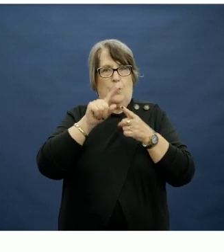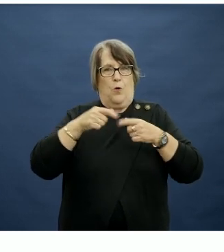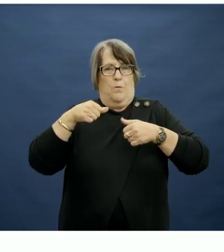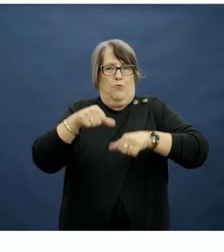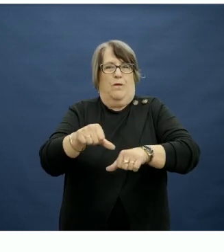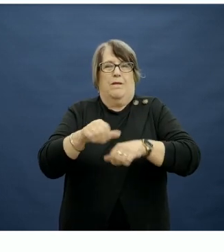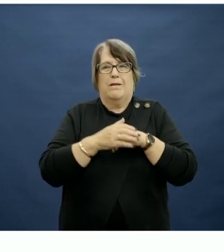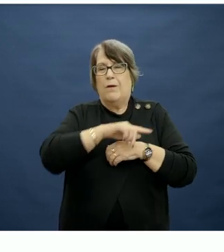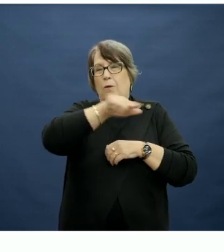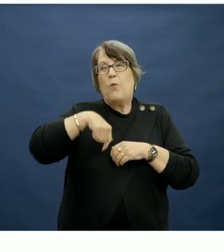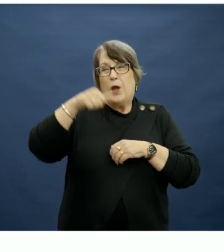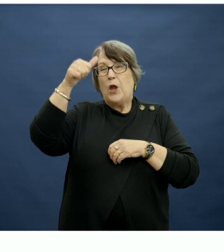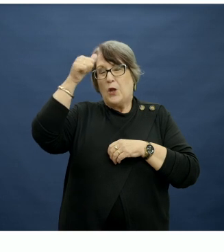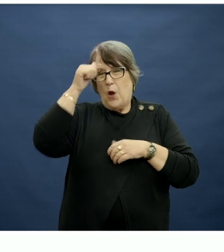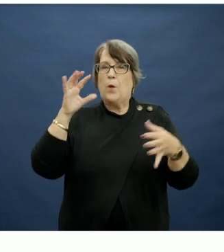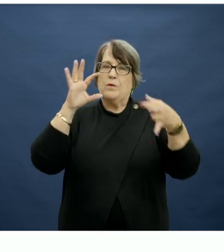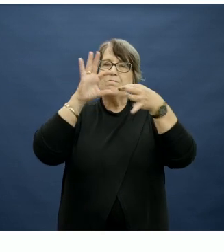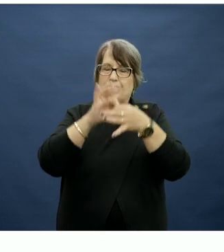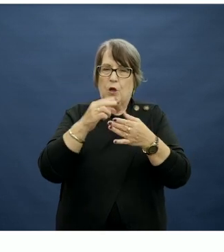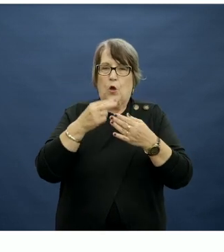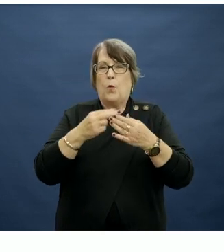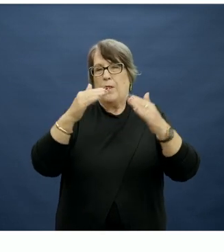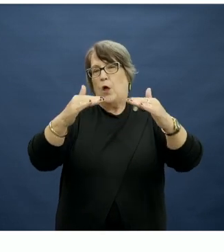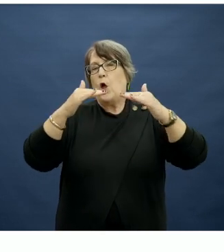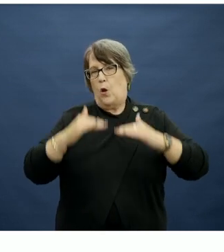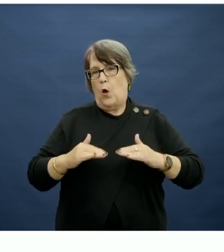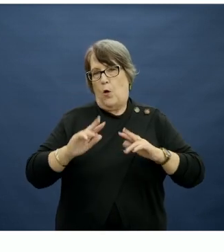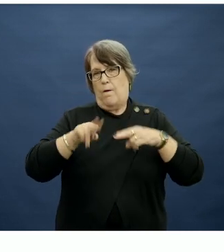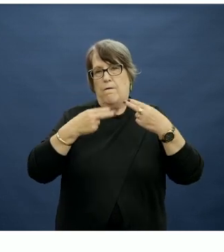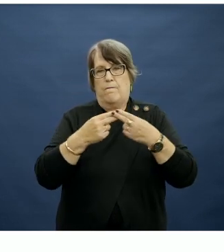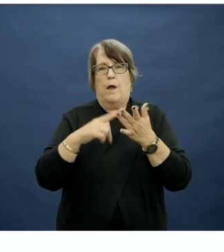that we know is associated with lower family diet quality.